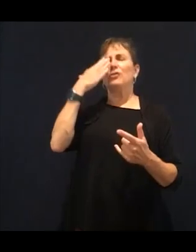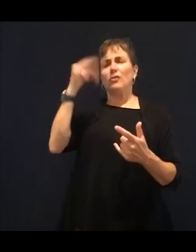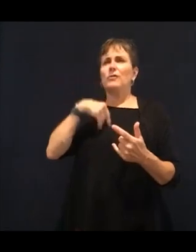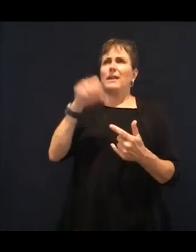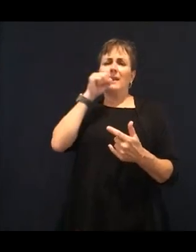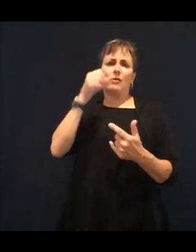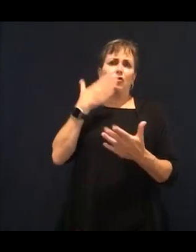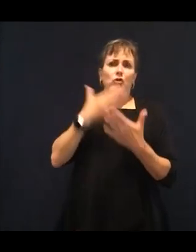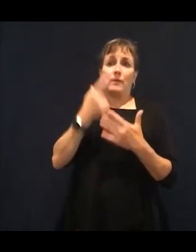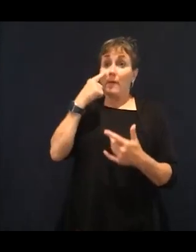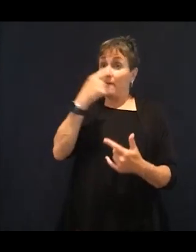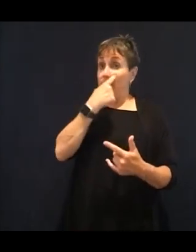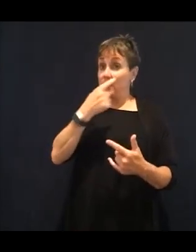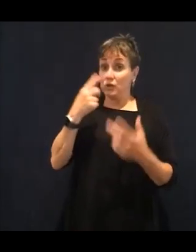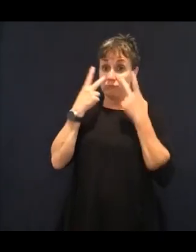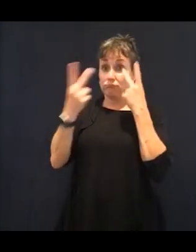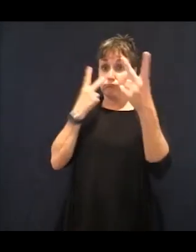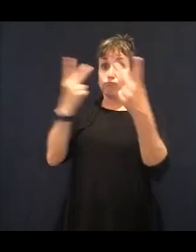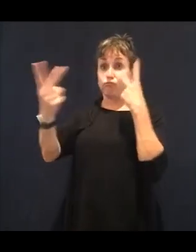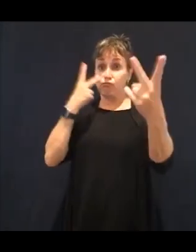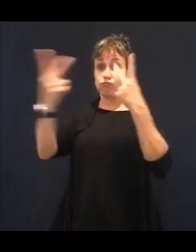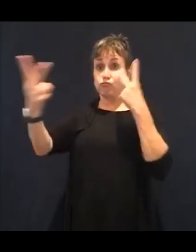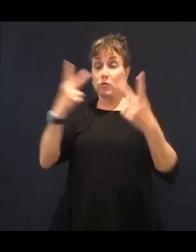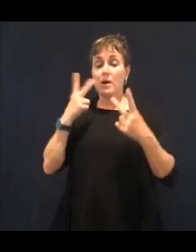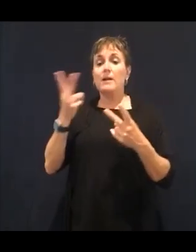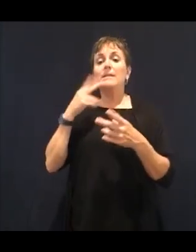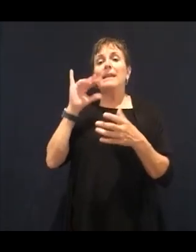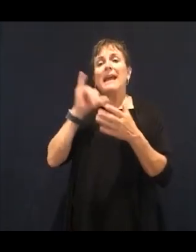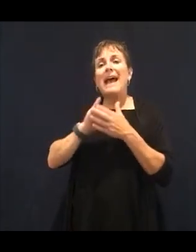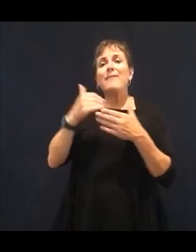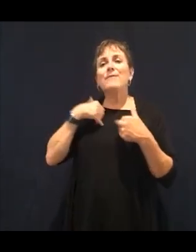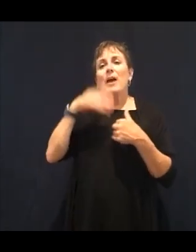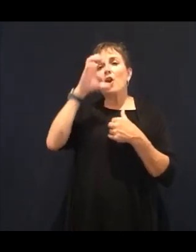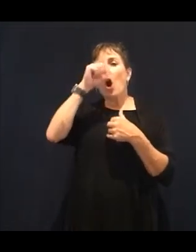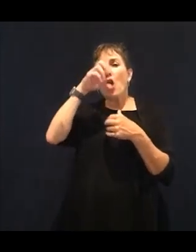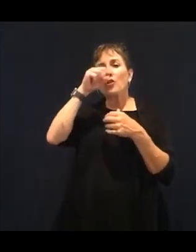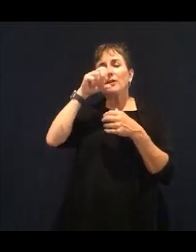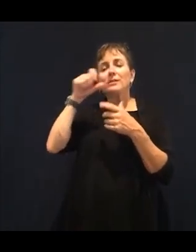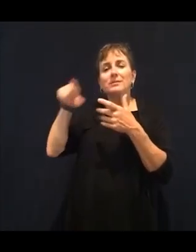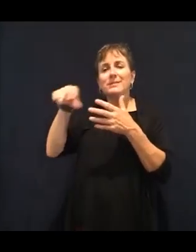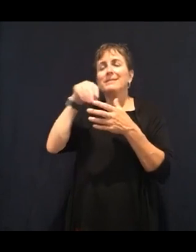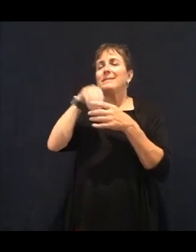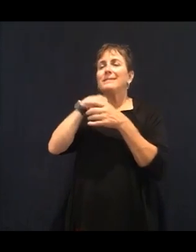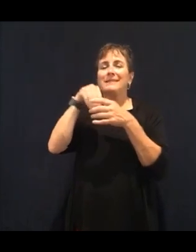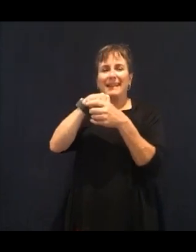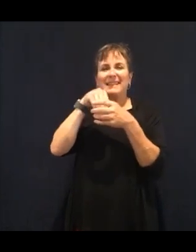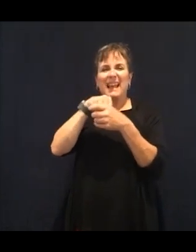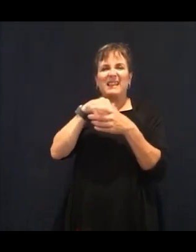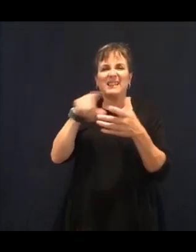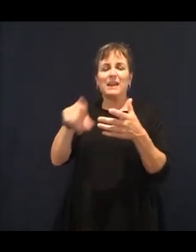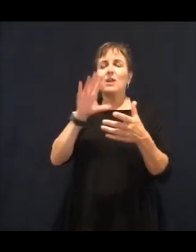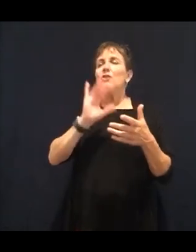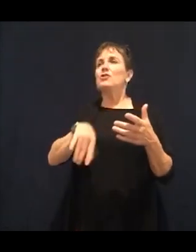in butternut squash and sweet potatoes and things like saffron